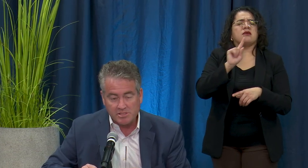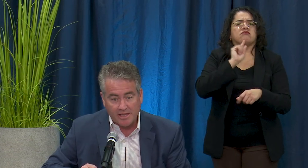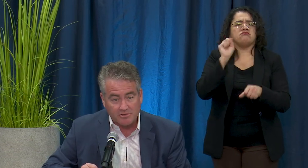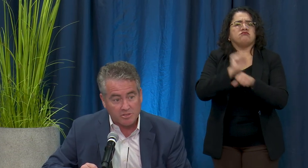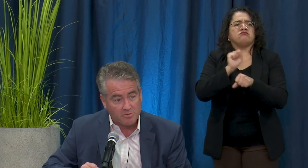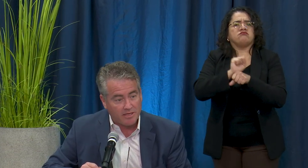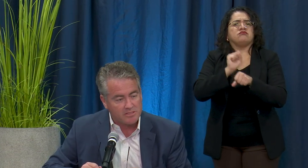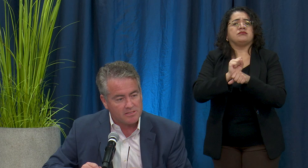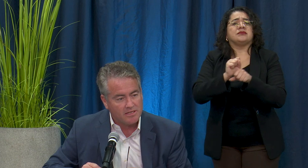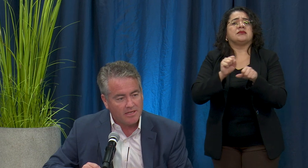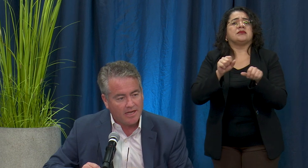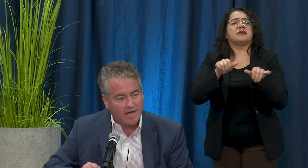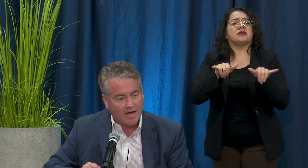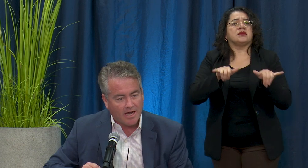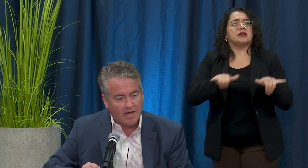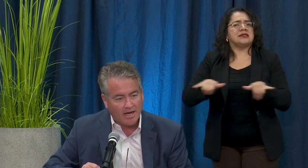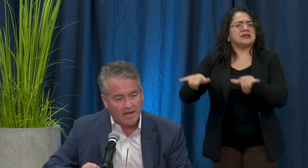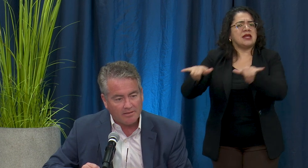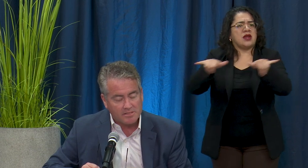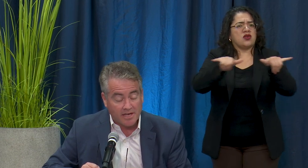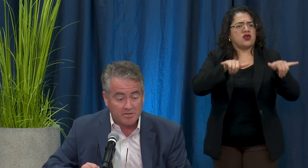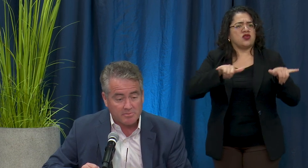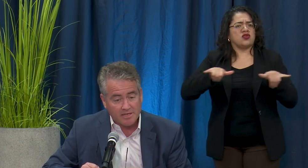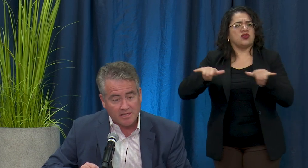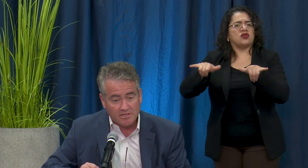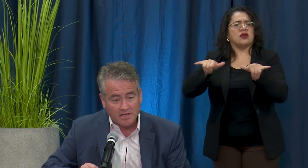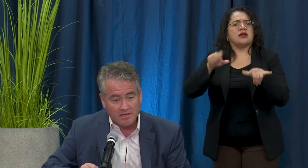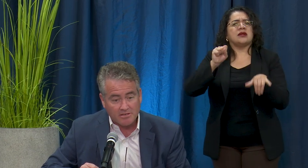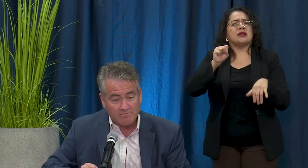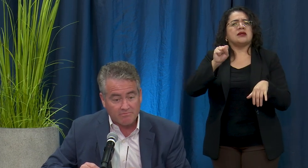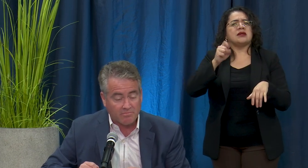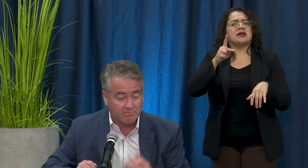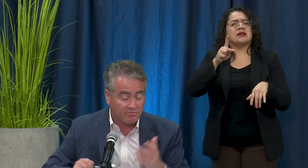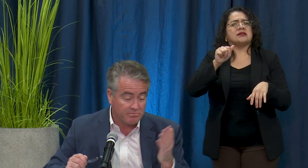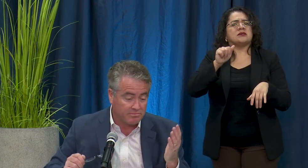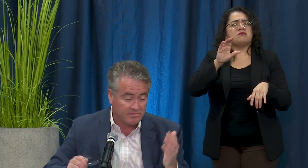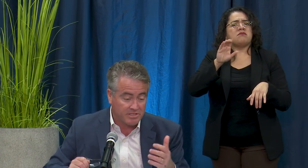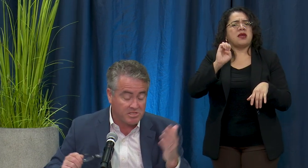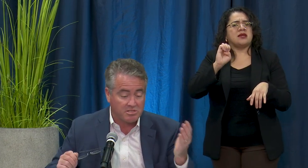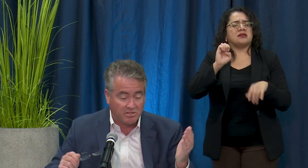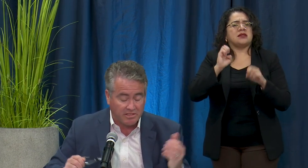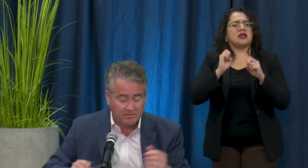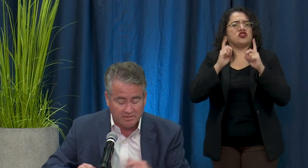standards-based education from distance learning if